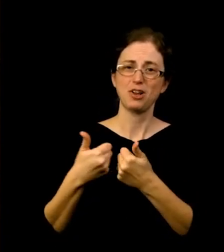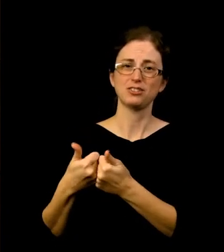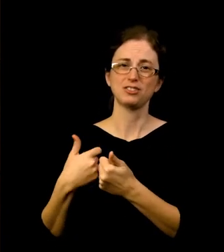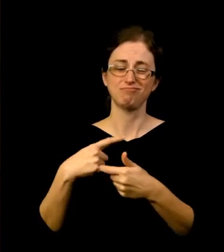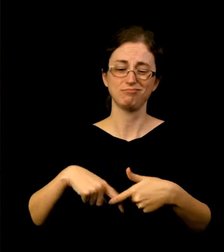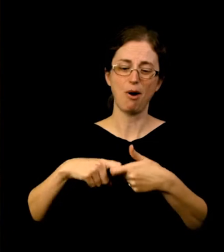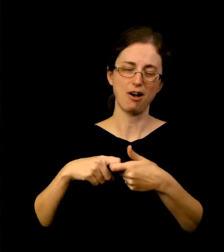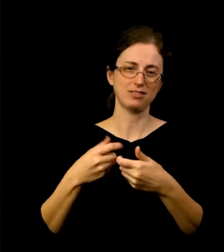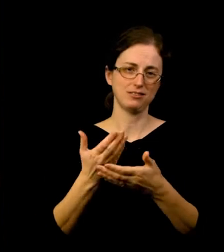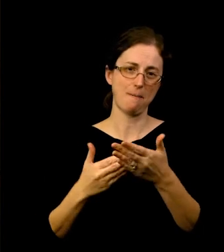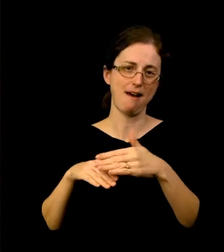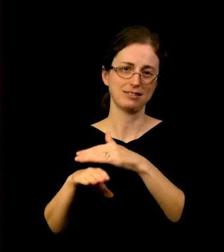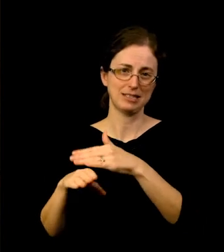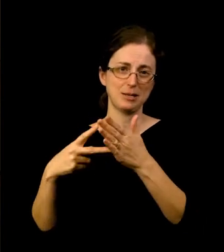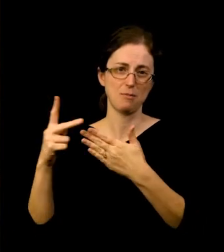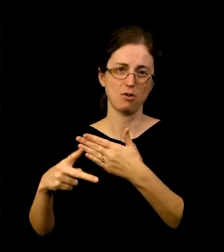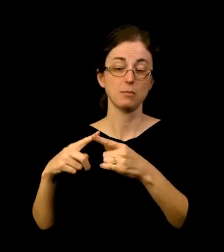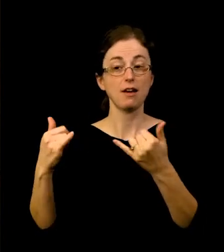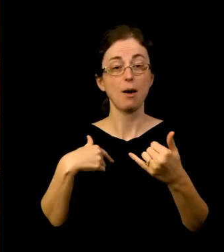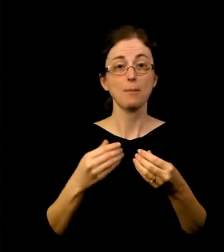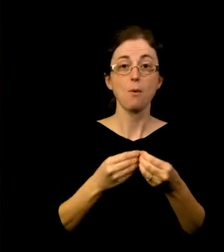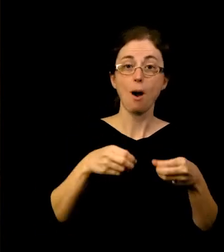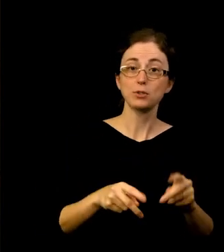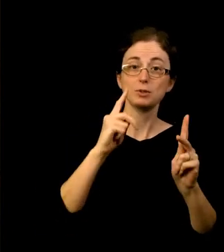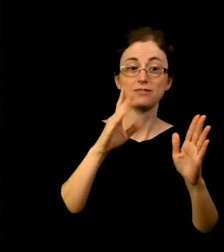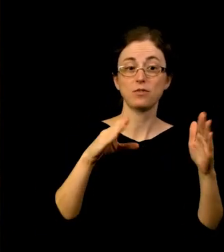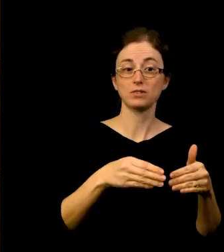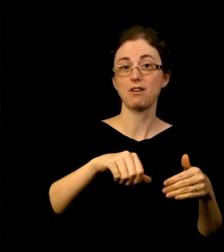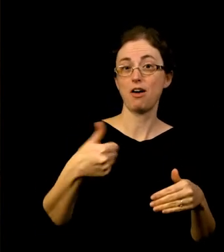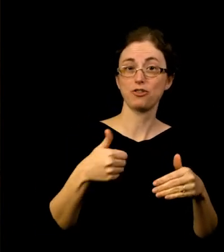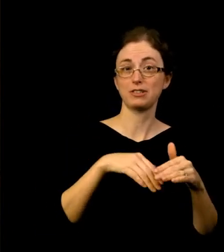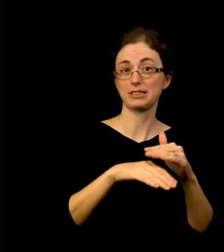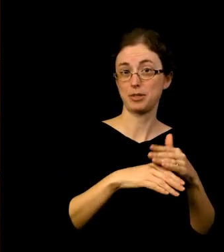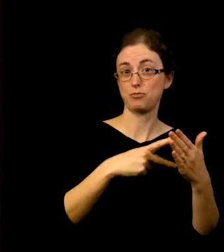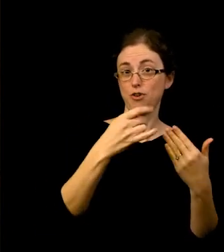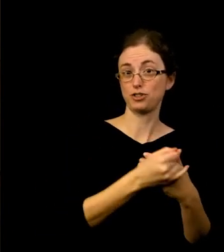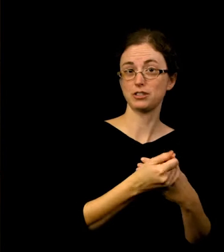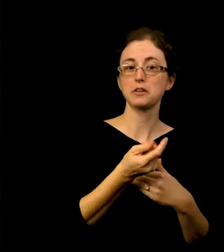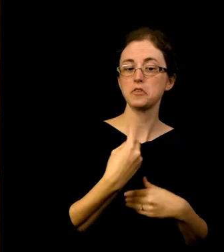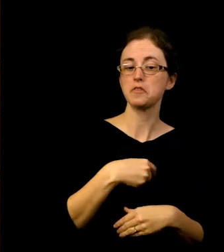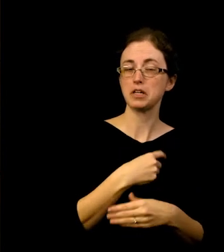more opportunities to focus on other important accessibility projects. A couple of us have received training on image and audio